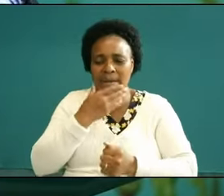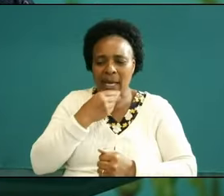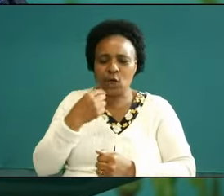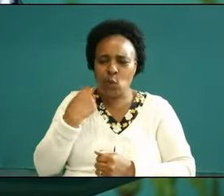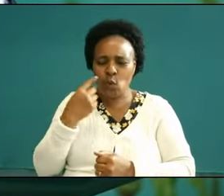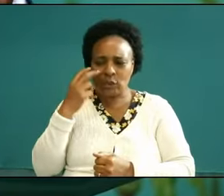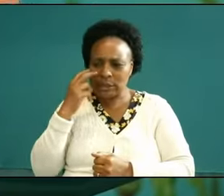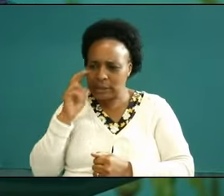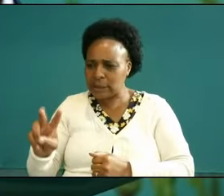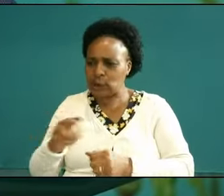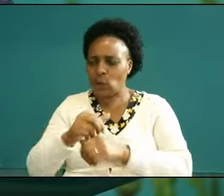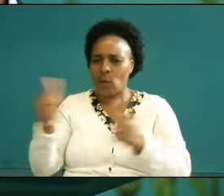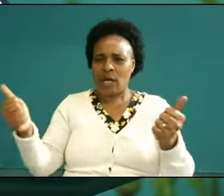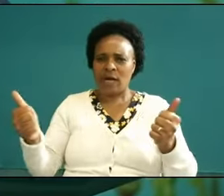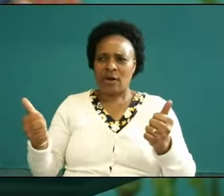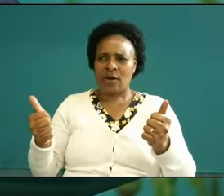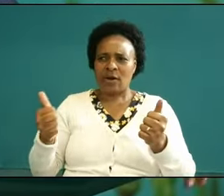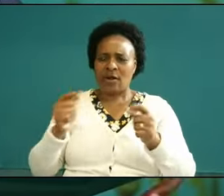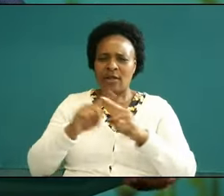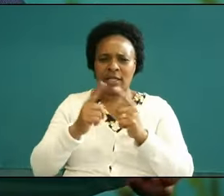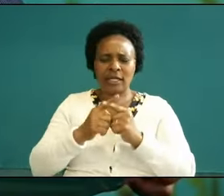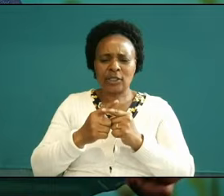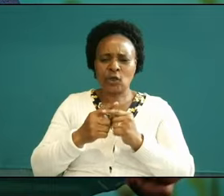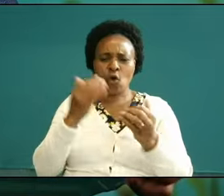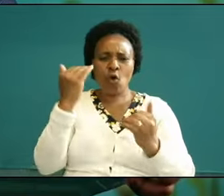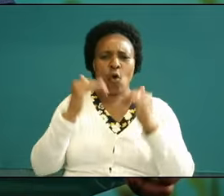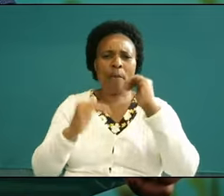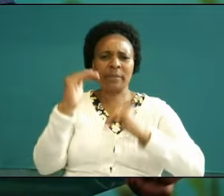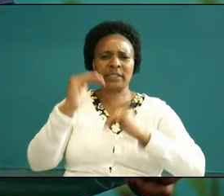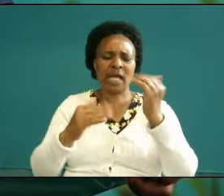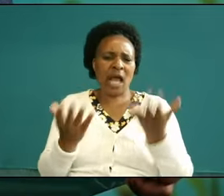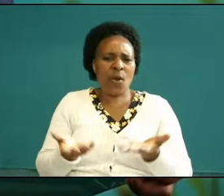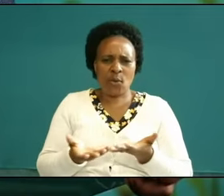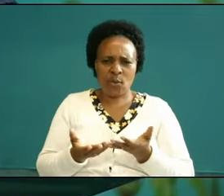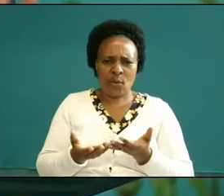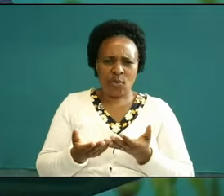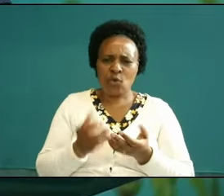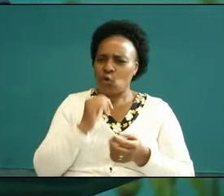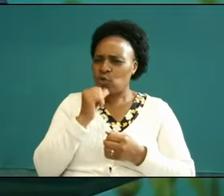want to compete I think it's unfair I don't know what to think about it but I feel it's